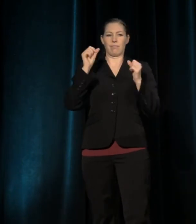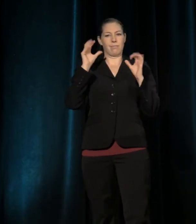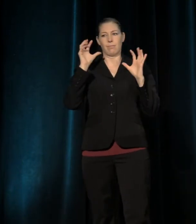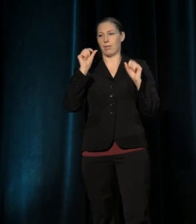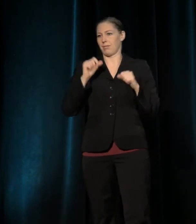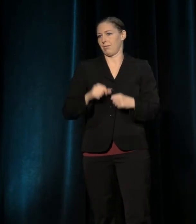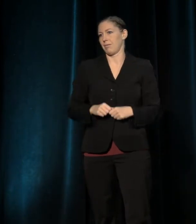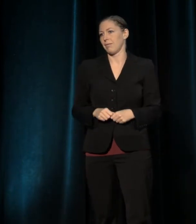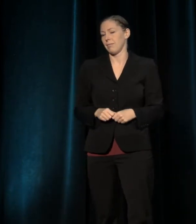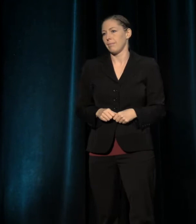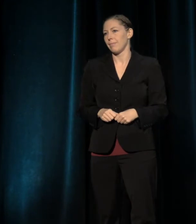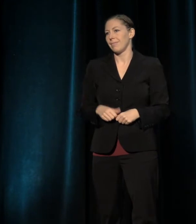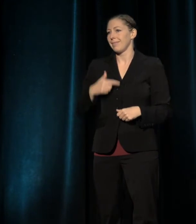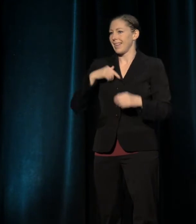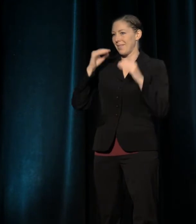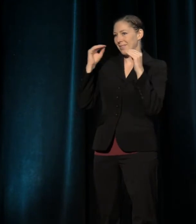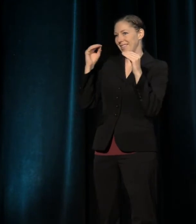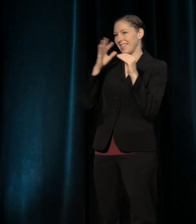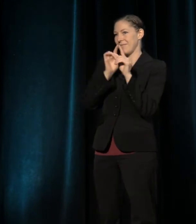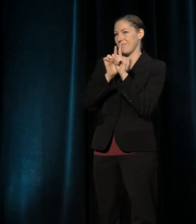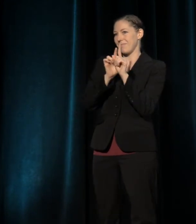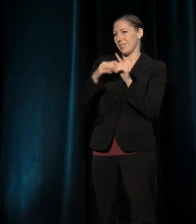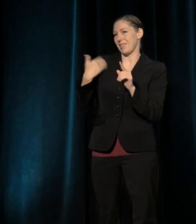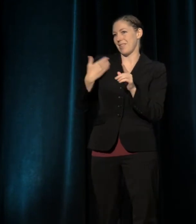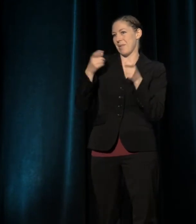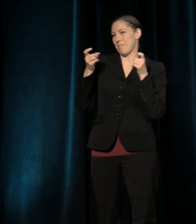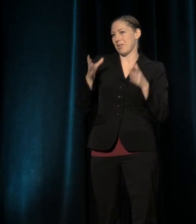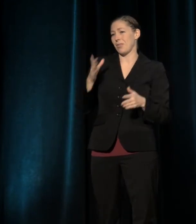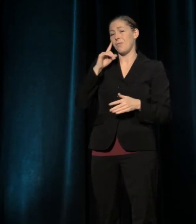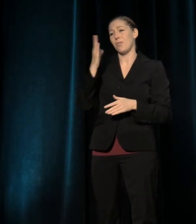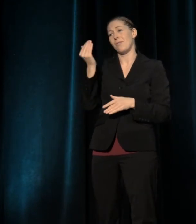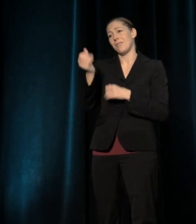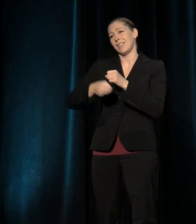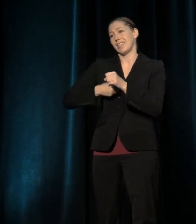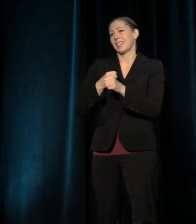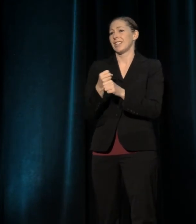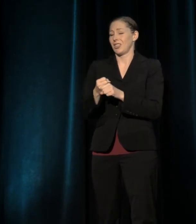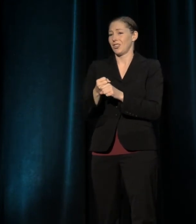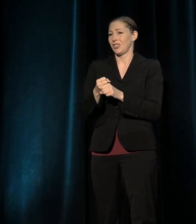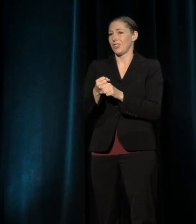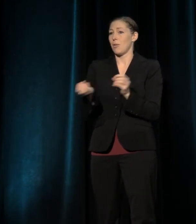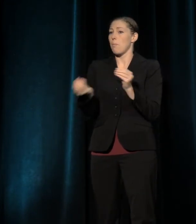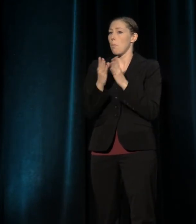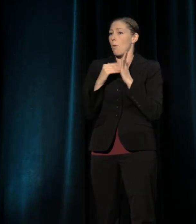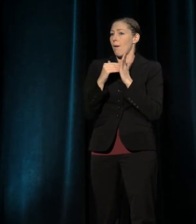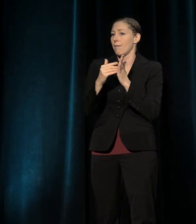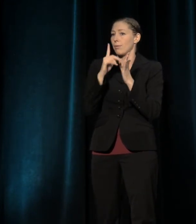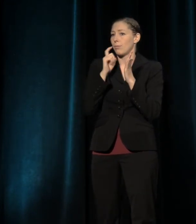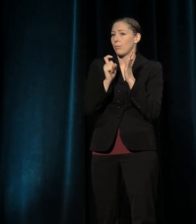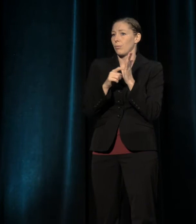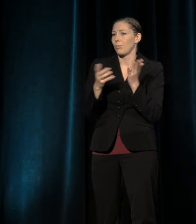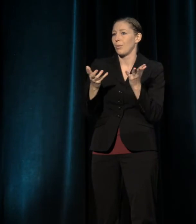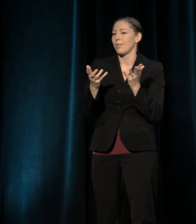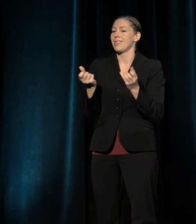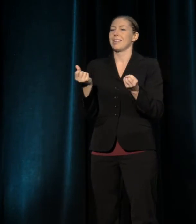So I have been teaching and mentoring young managers for over 15 years, and with increasing frequency, I hear this question from them: